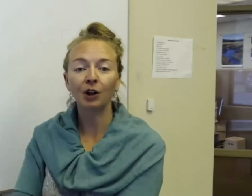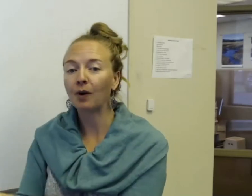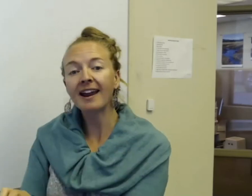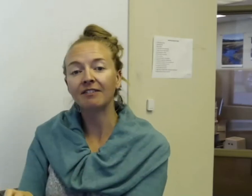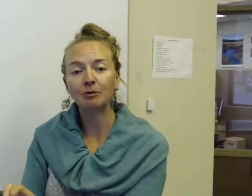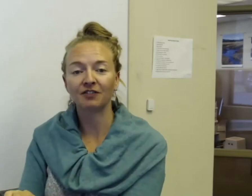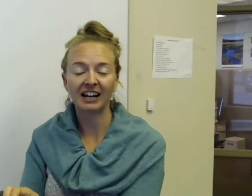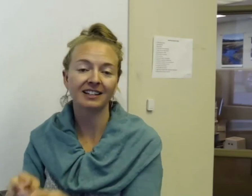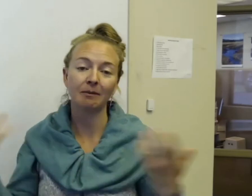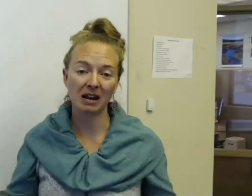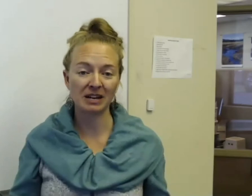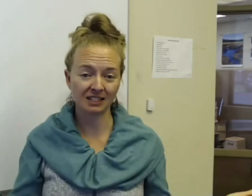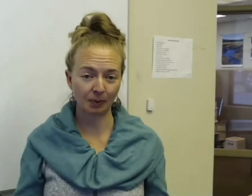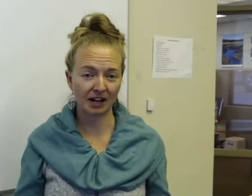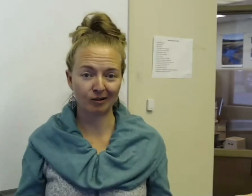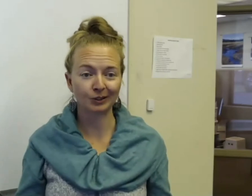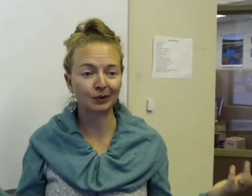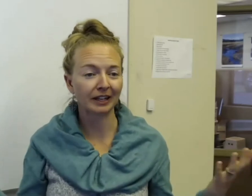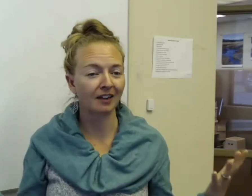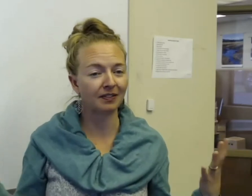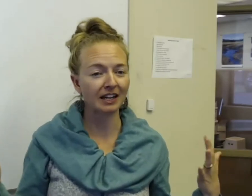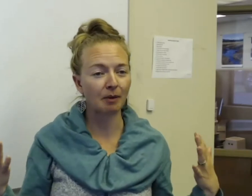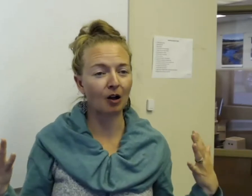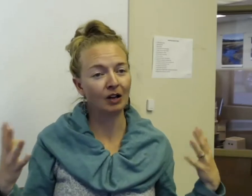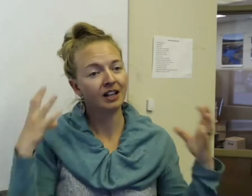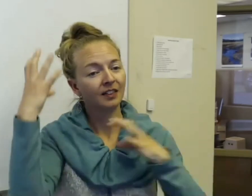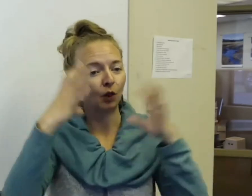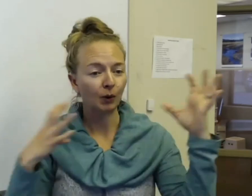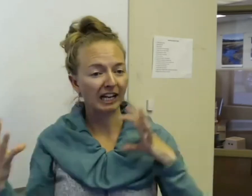from your face, it may mean something else. You really have to think about the location